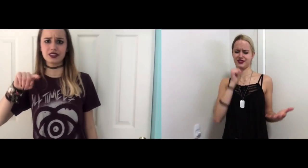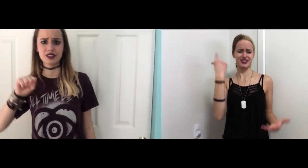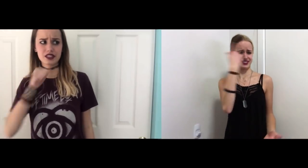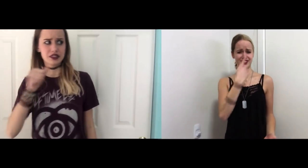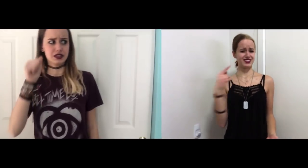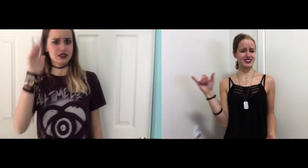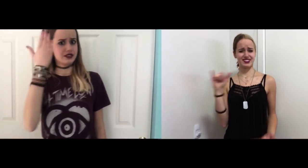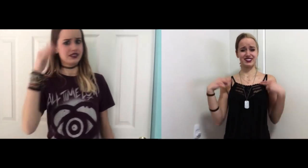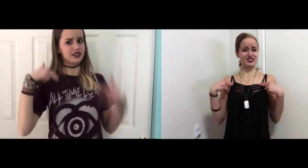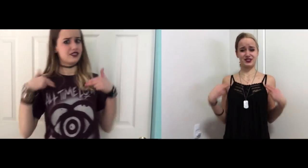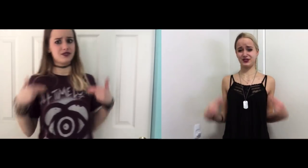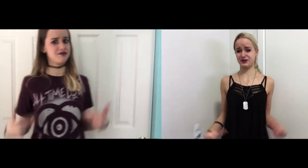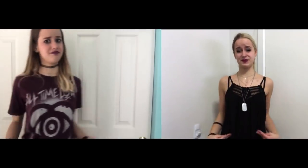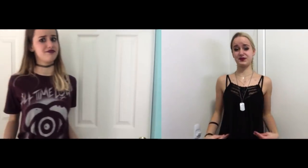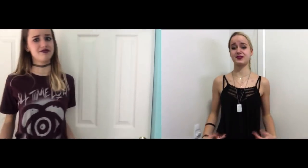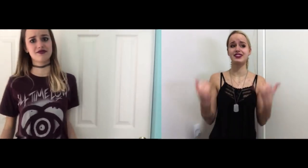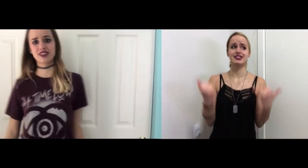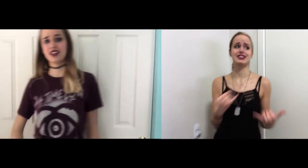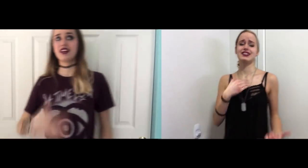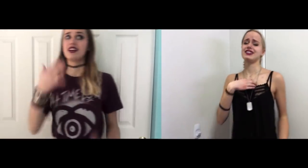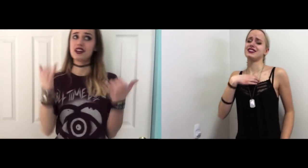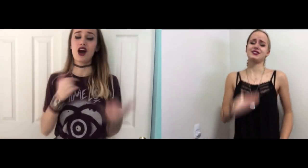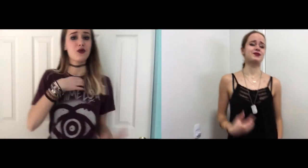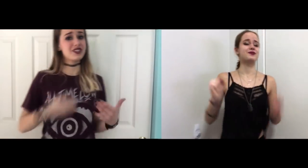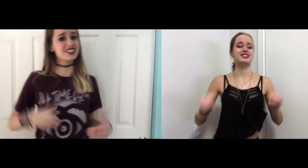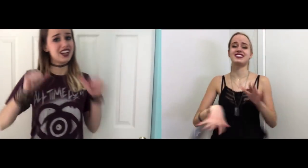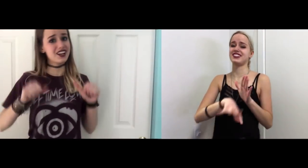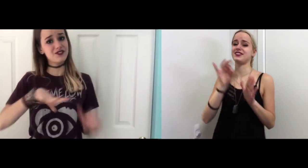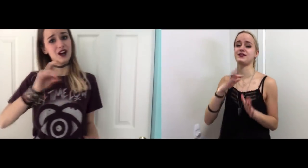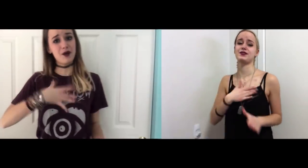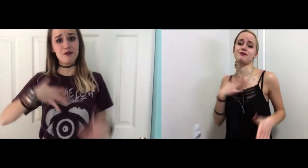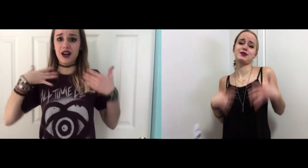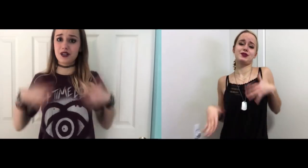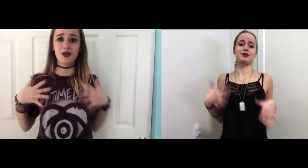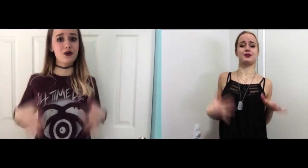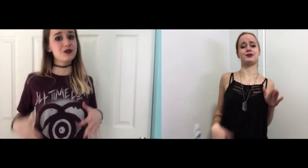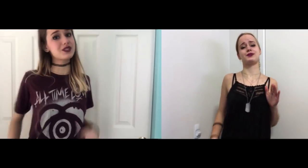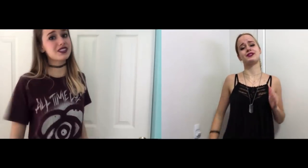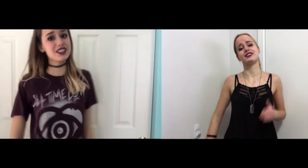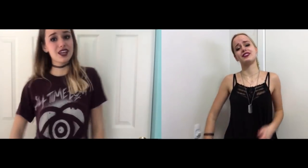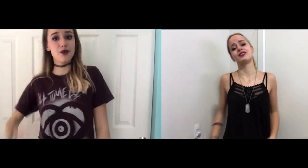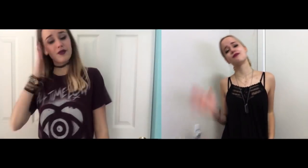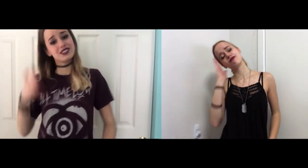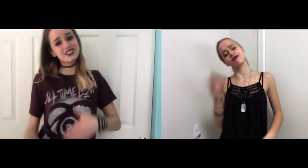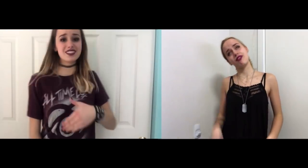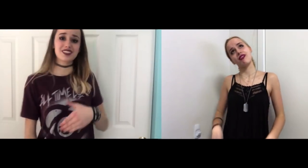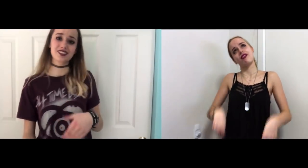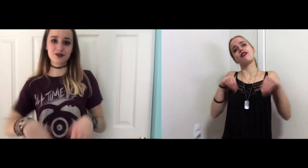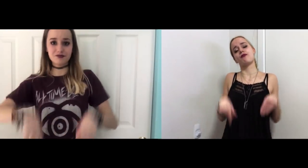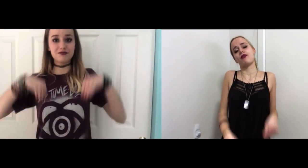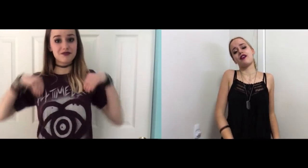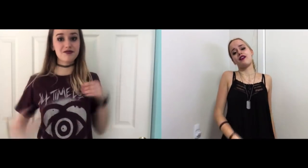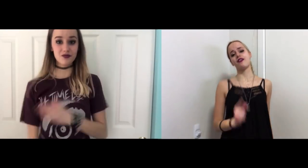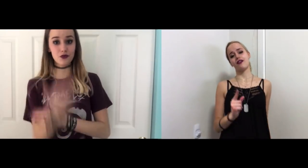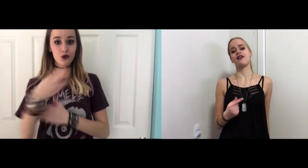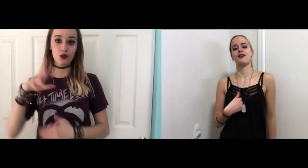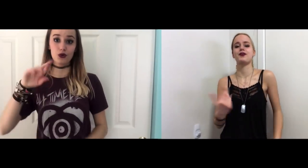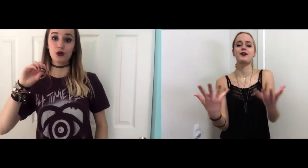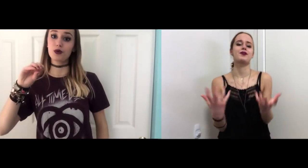They don't look very human like... Now I wish that I could find my clothes, Bedsheets and a morning robe